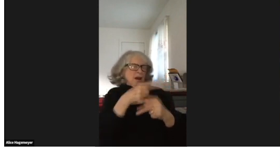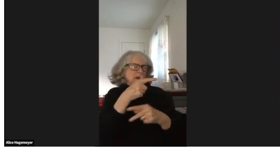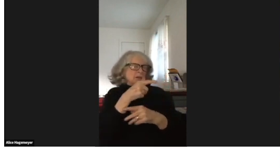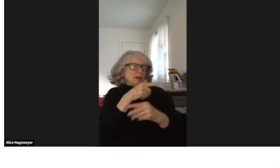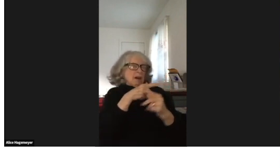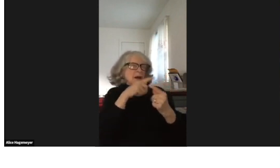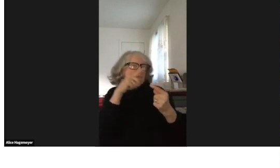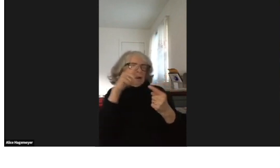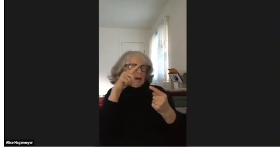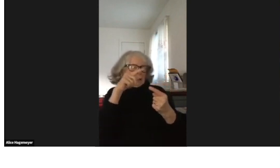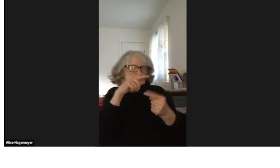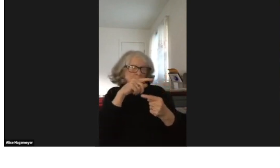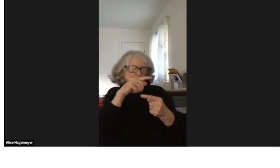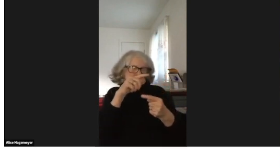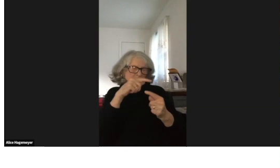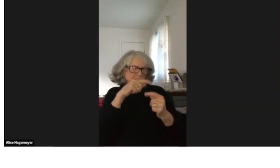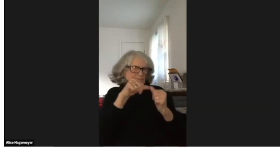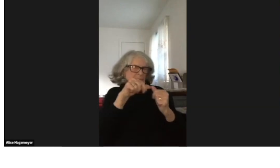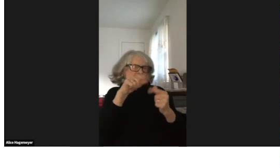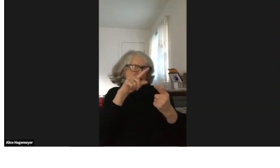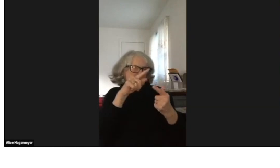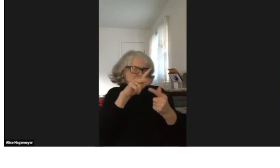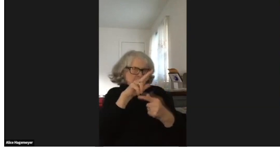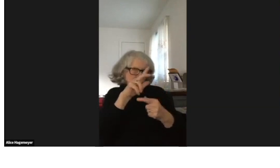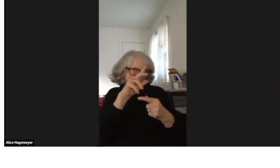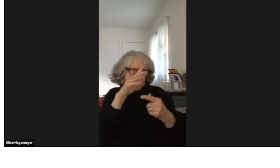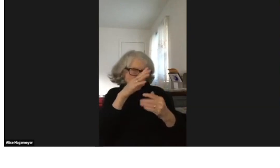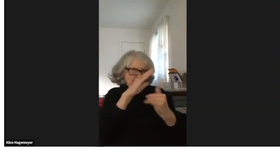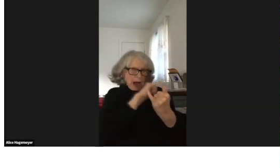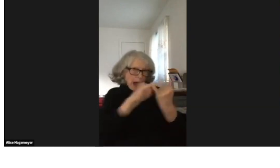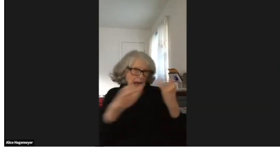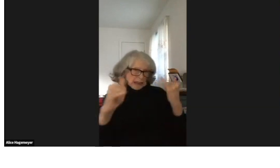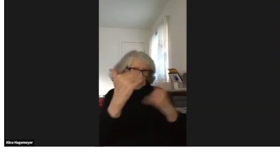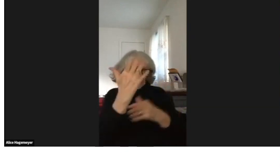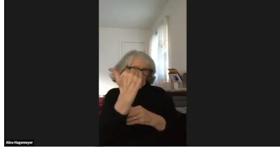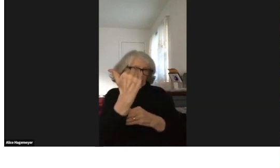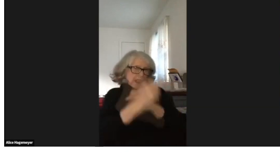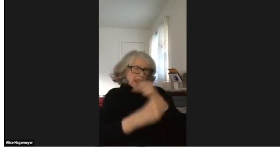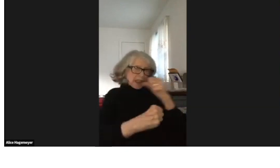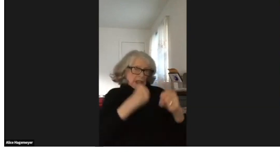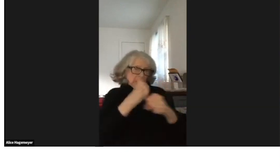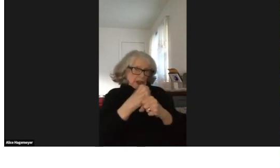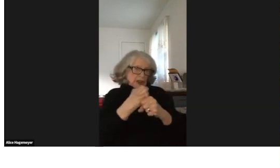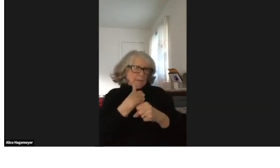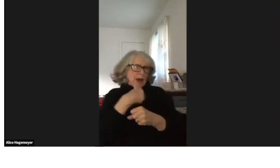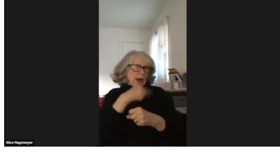After I graduated from Gallaudet, I worked.